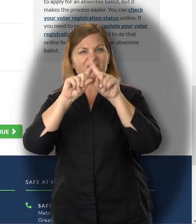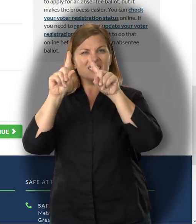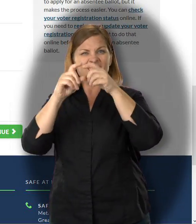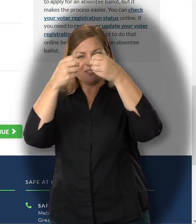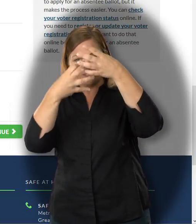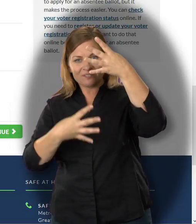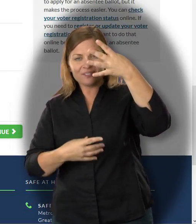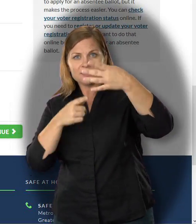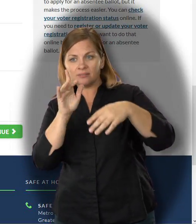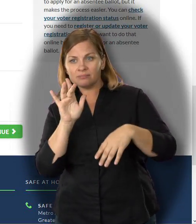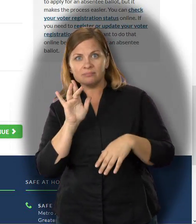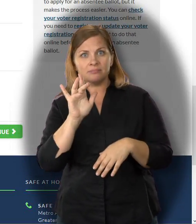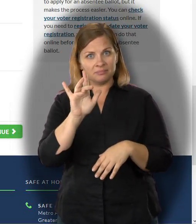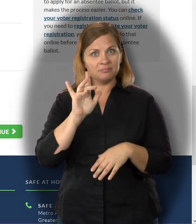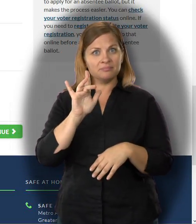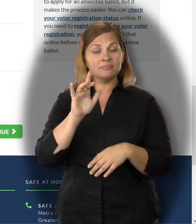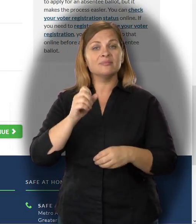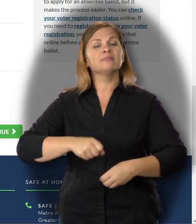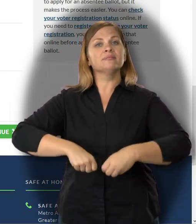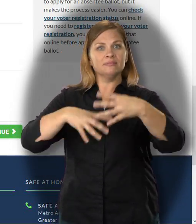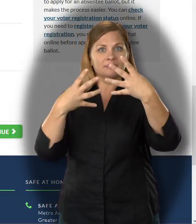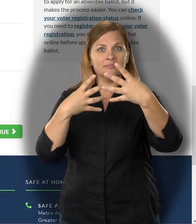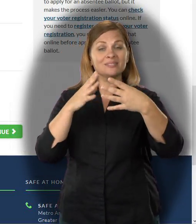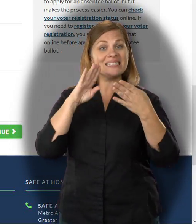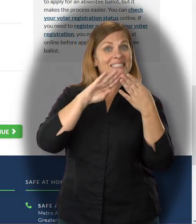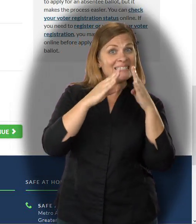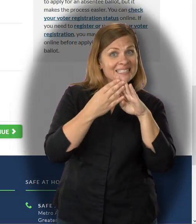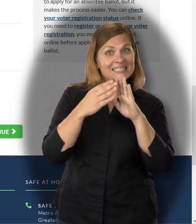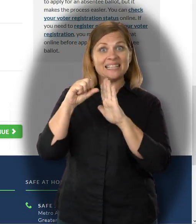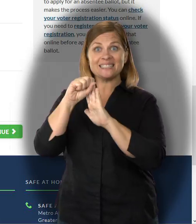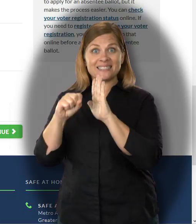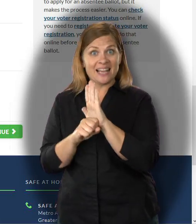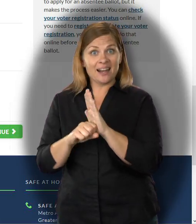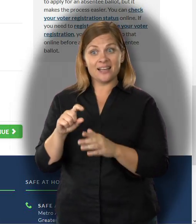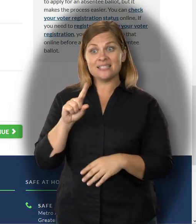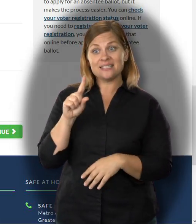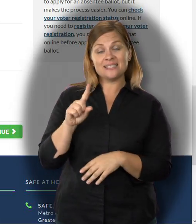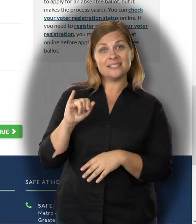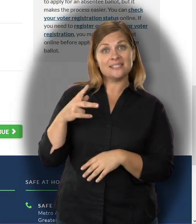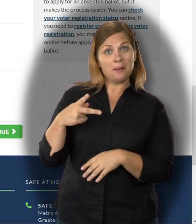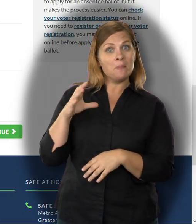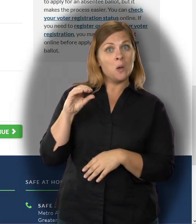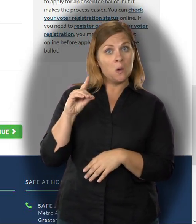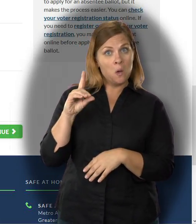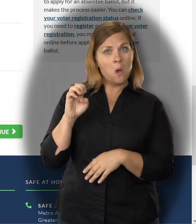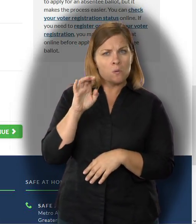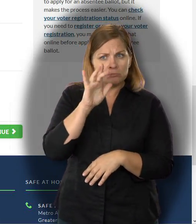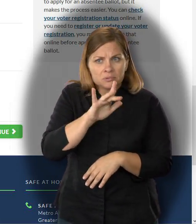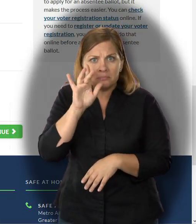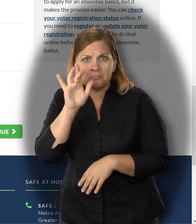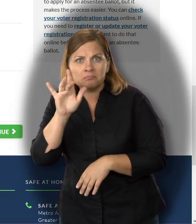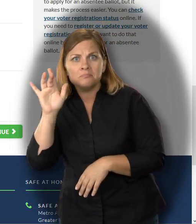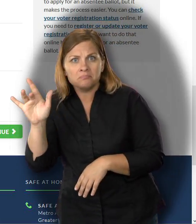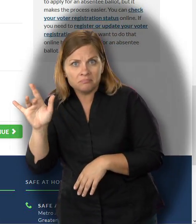Choose your county from the drop down list. Next it asks for the city, state and zip code where you live.